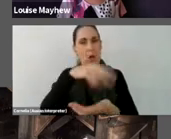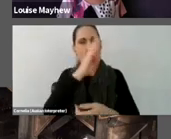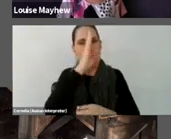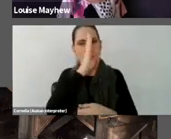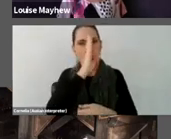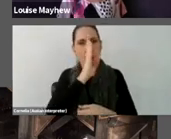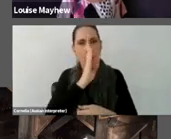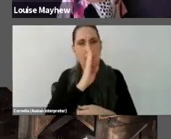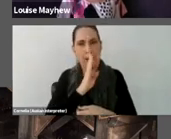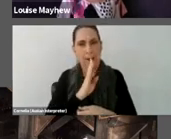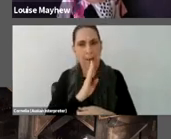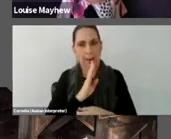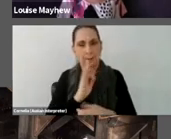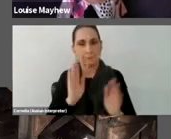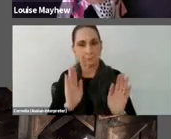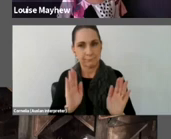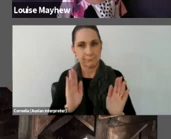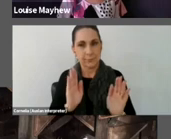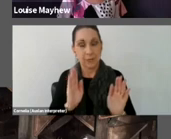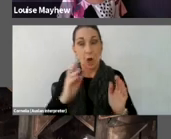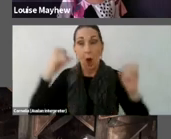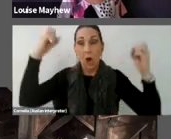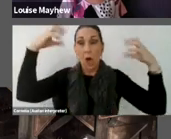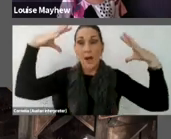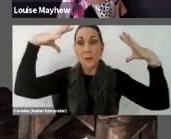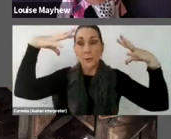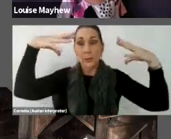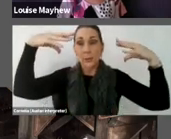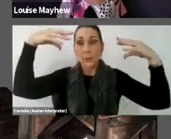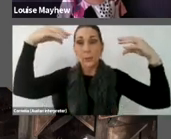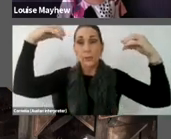As the light changes color the contours of the room become